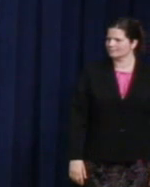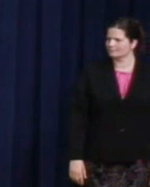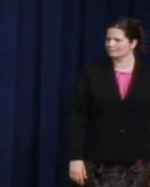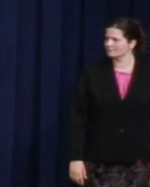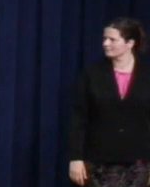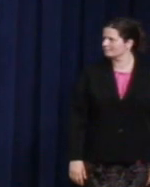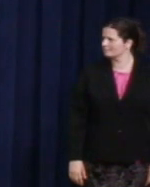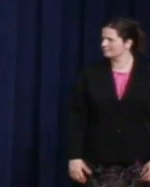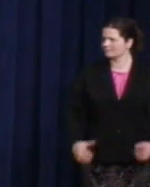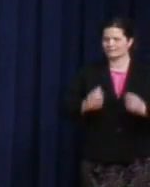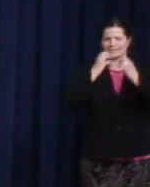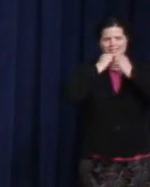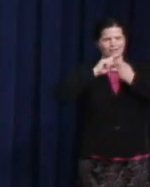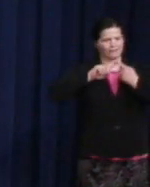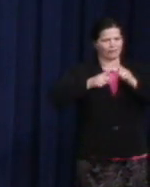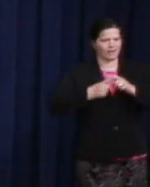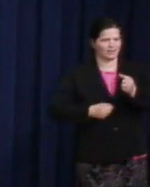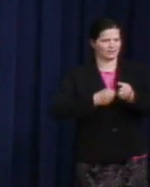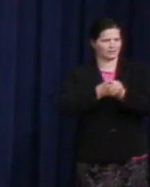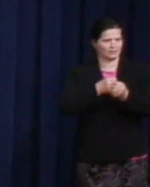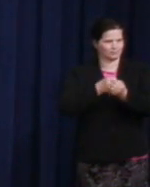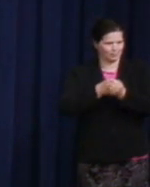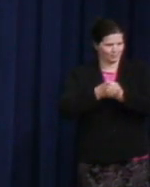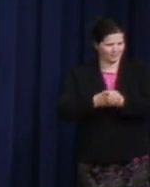A dear friend and ally to our community, Congresswoman Debbie Wasserman Schultz.